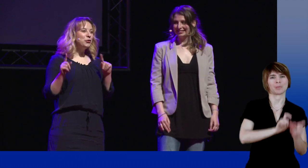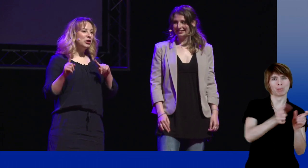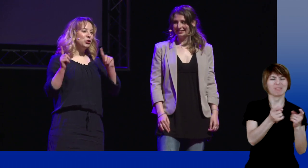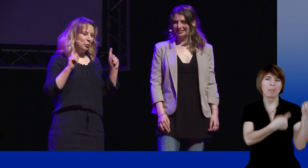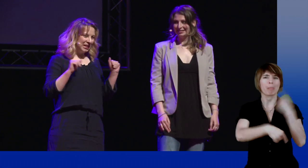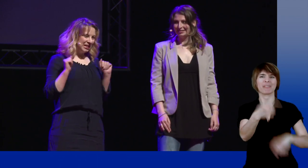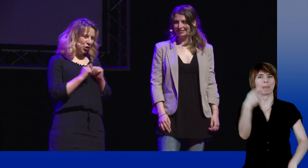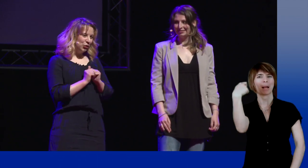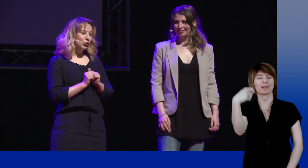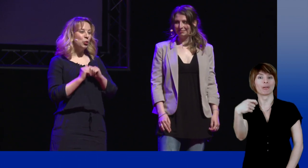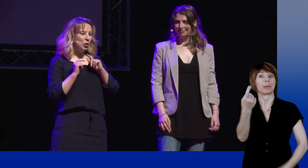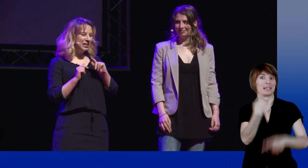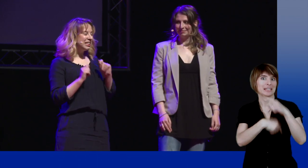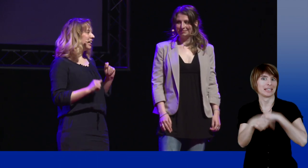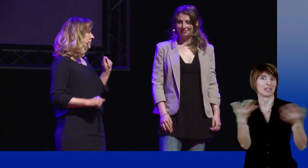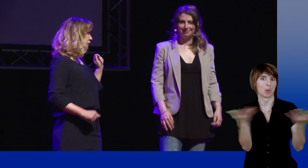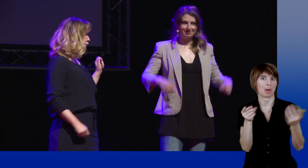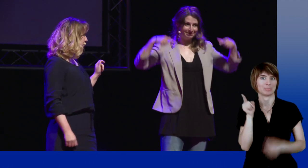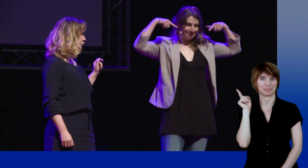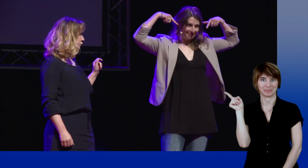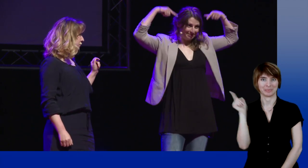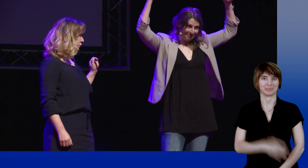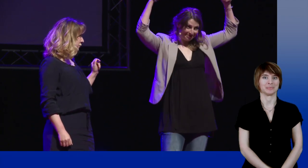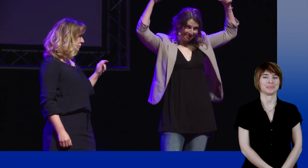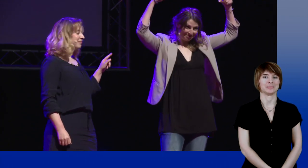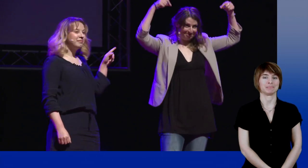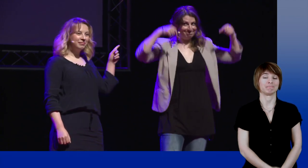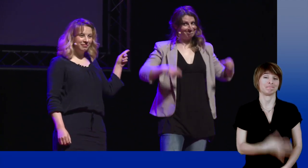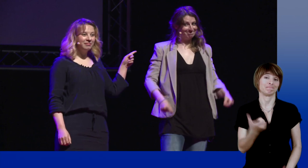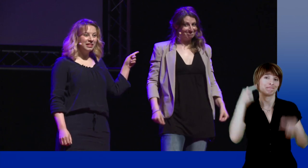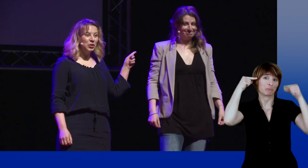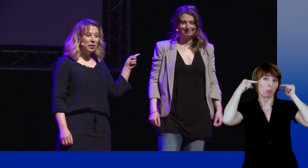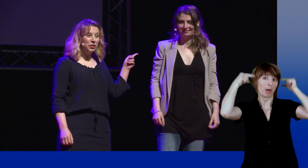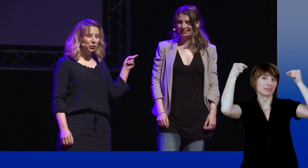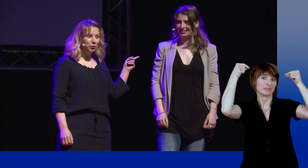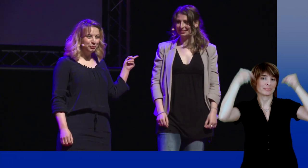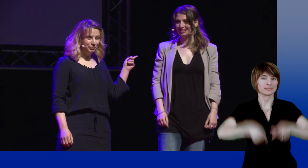Once become president, his first sign was... big ears.